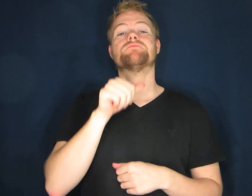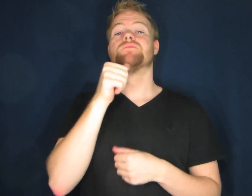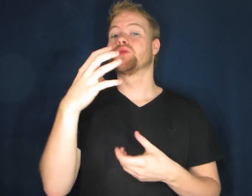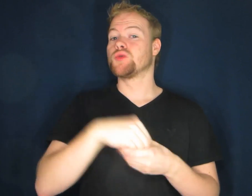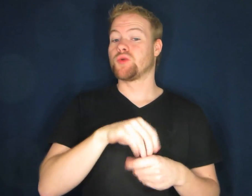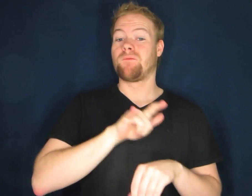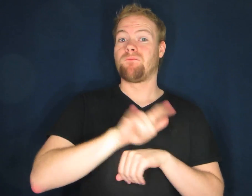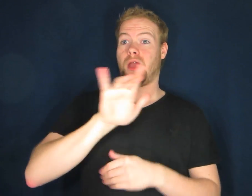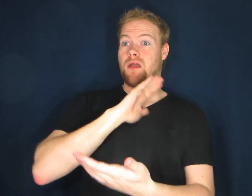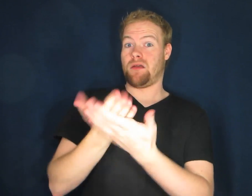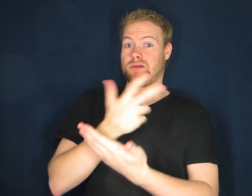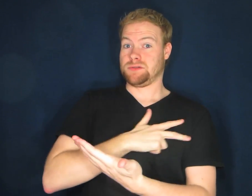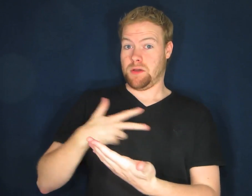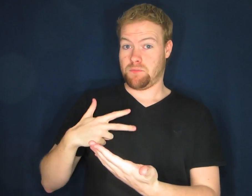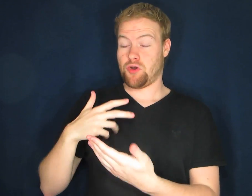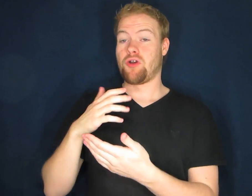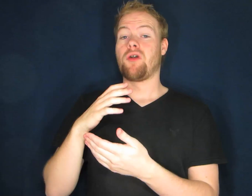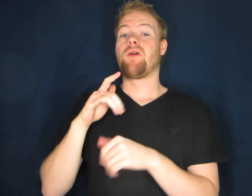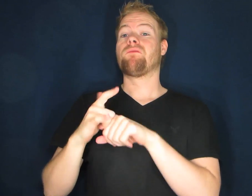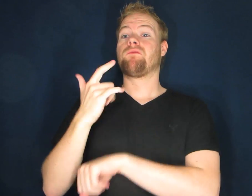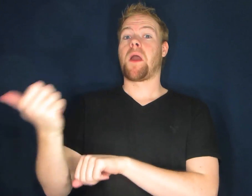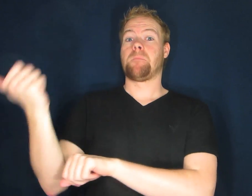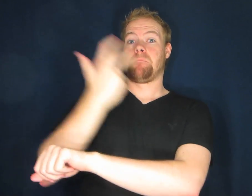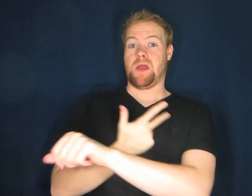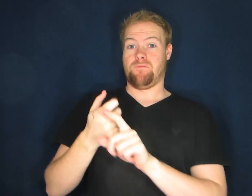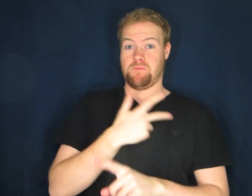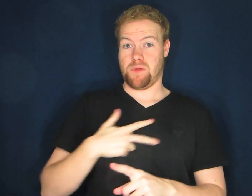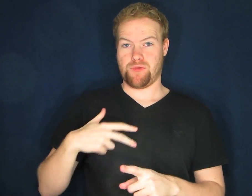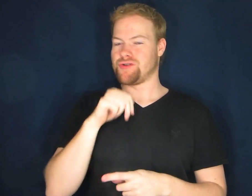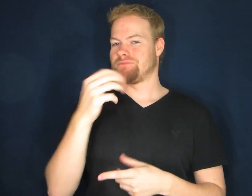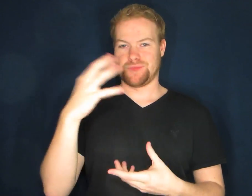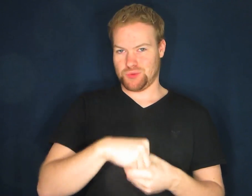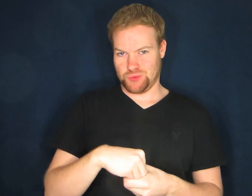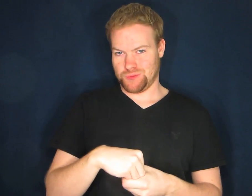It also doesn't include the flight to Denmark, and the flight back from Denmark. It isn't included.